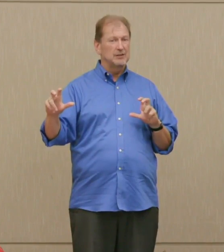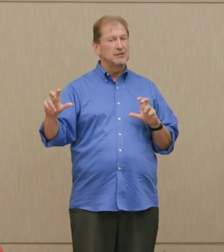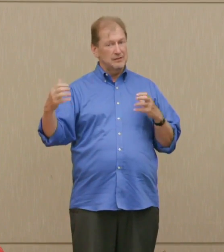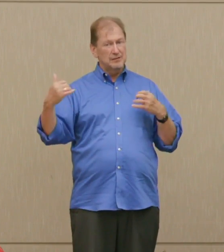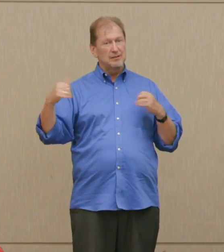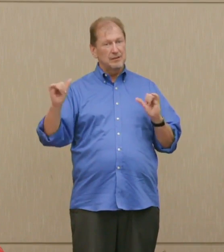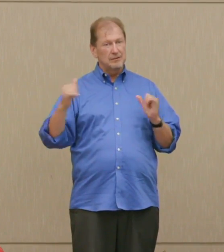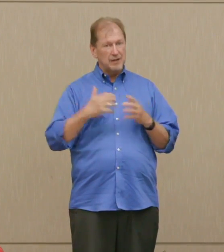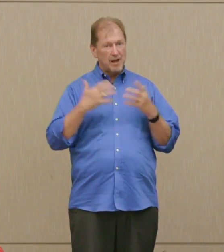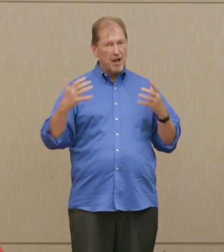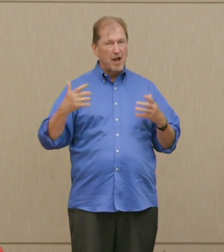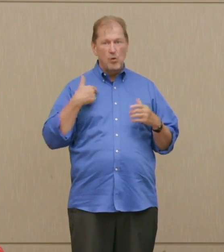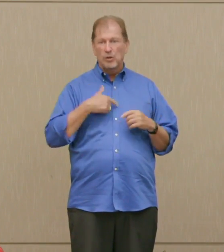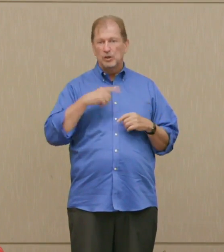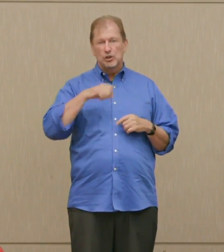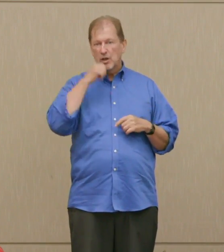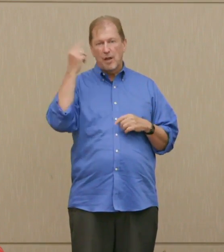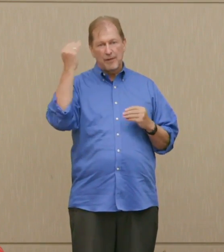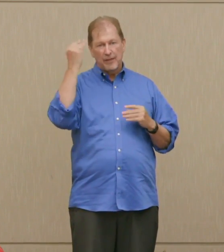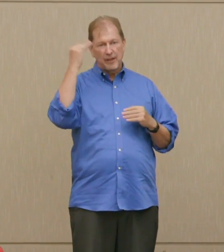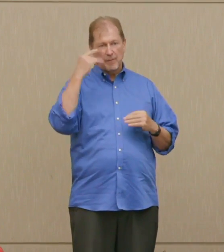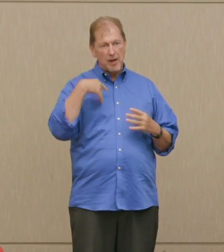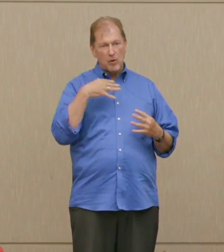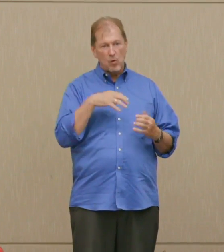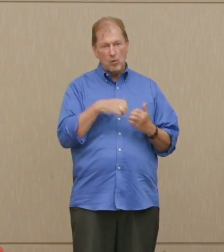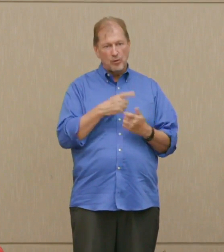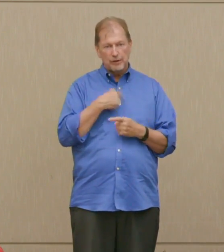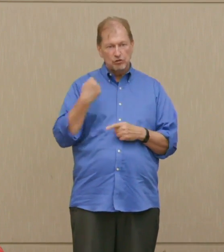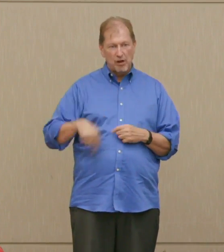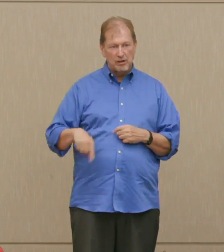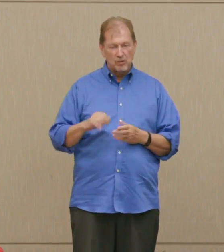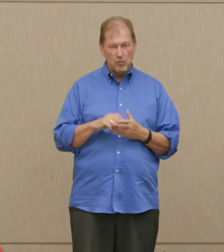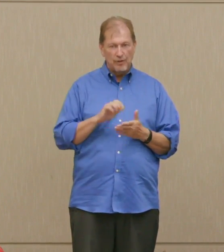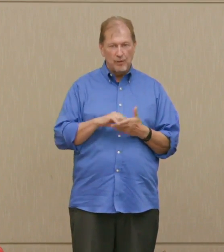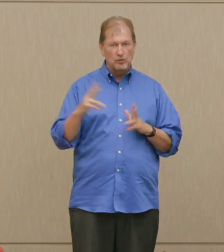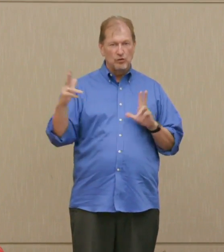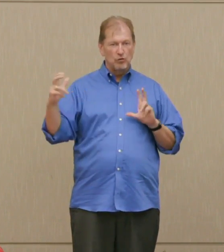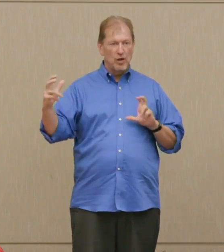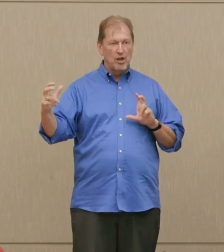We shouldn't be thinking of war with China, and I hope we're not.